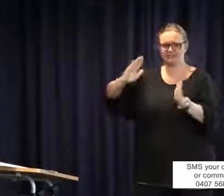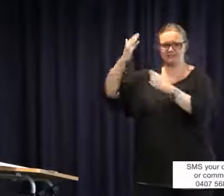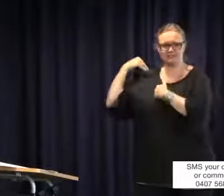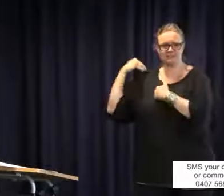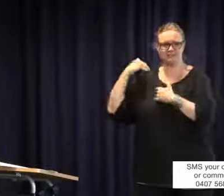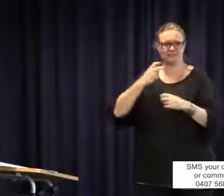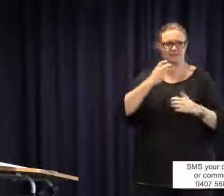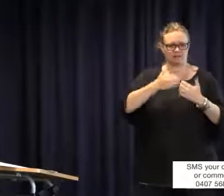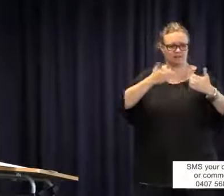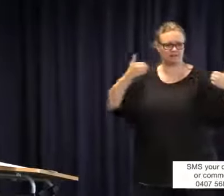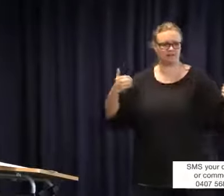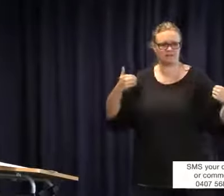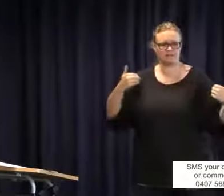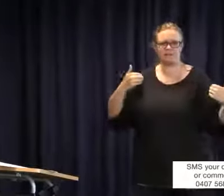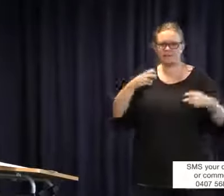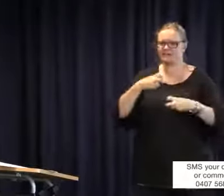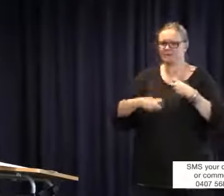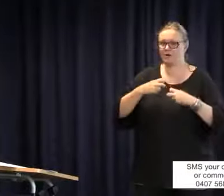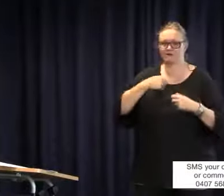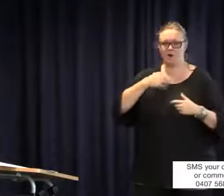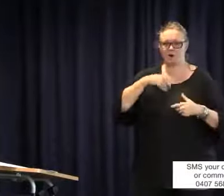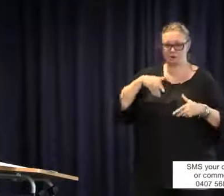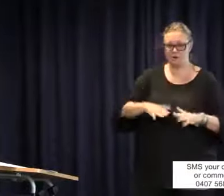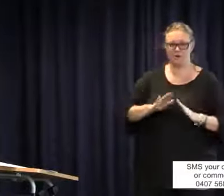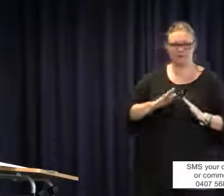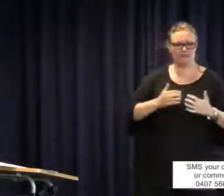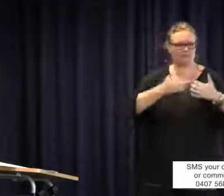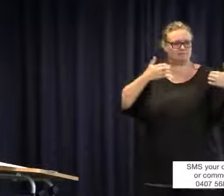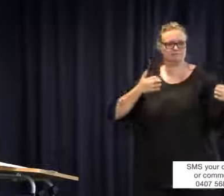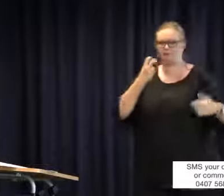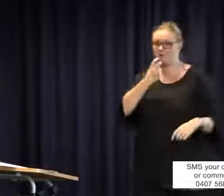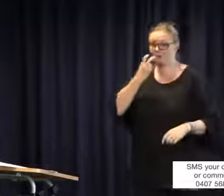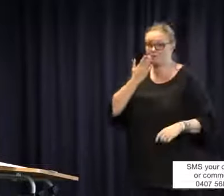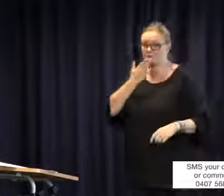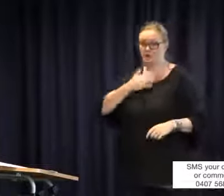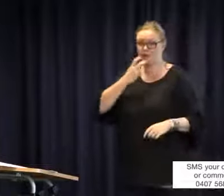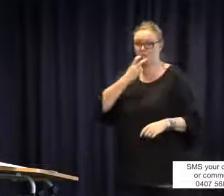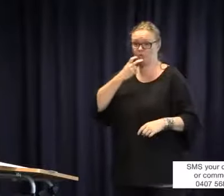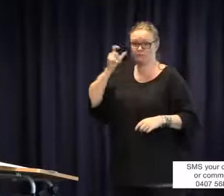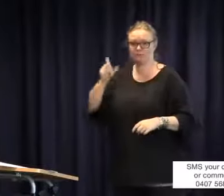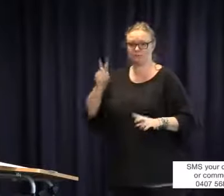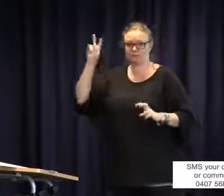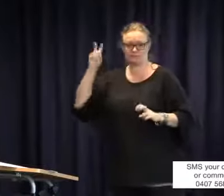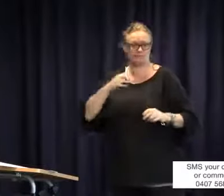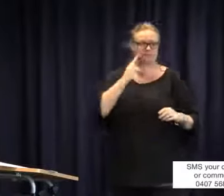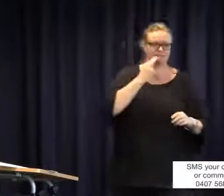are labelled as being an oral only school or an Auslan school. Here we are in 2016 and